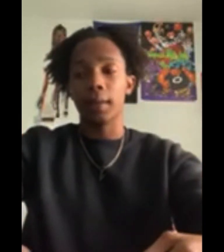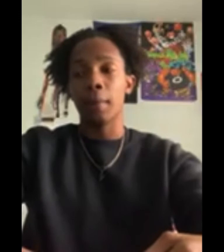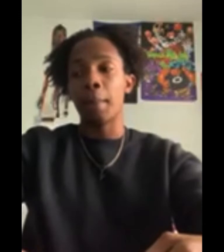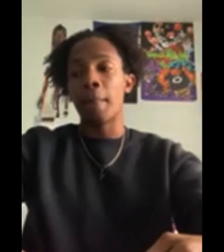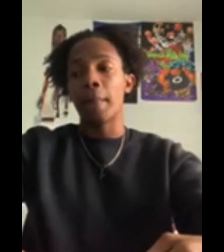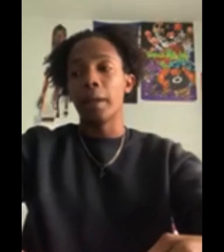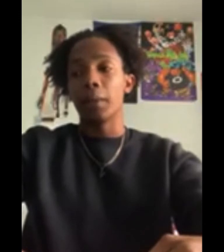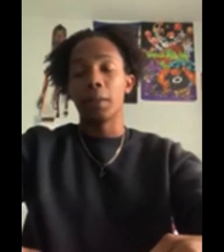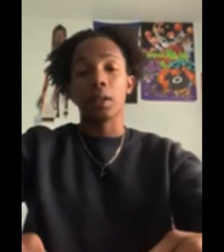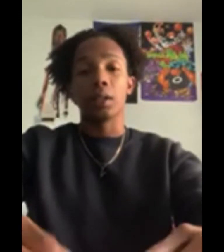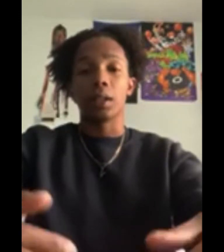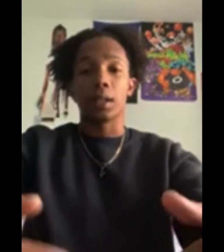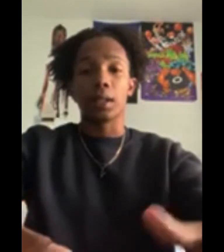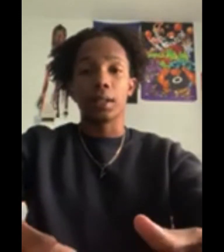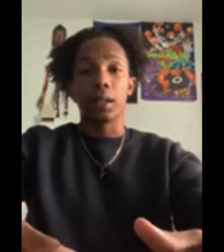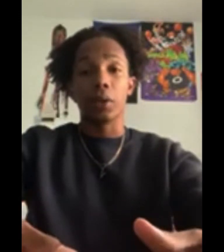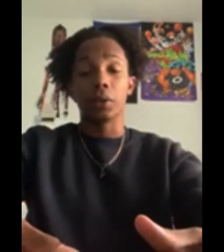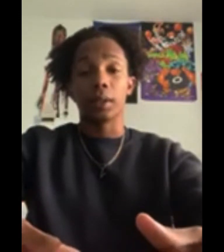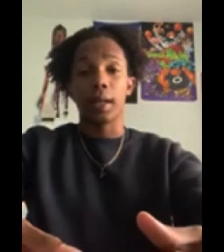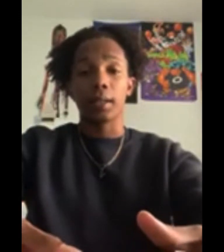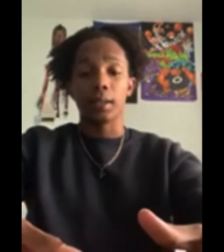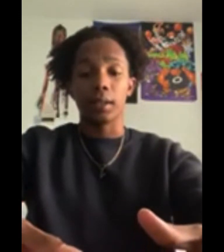the way that I did because the kids in those classes,